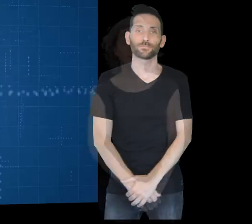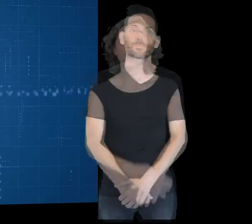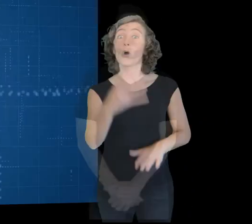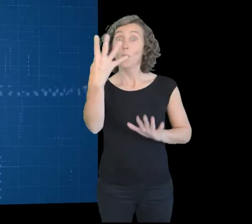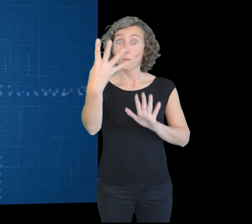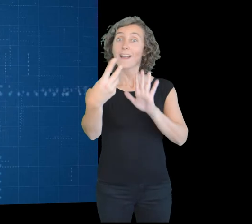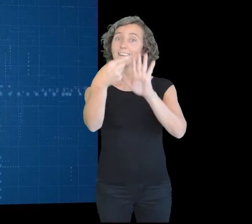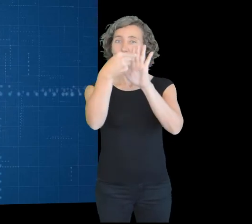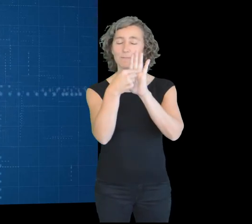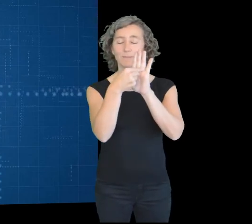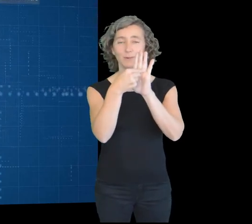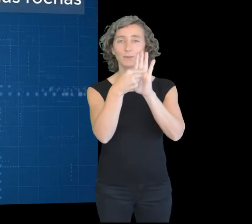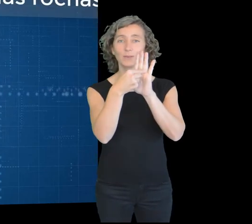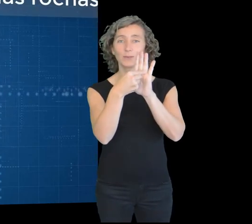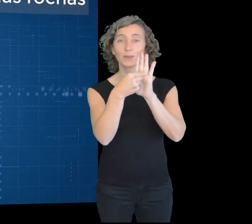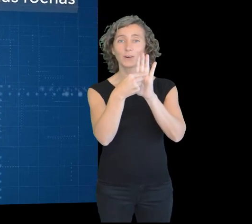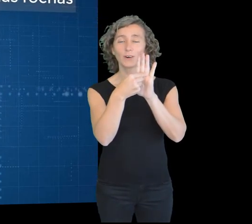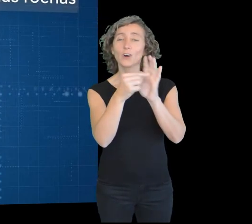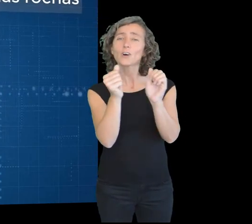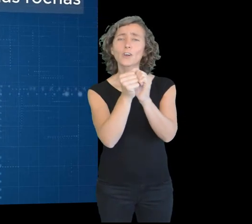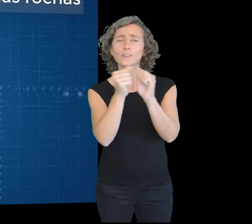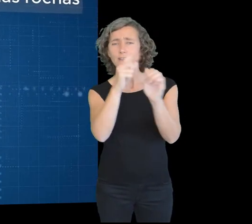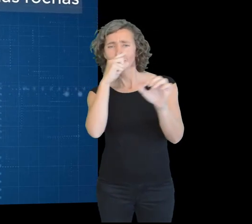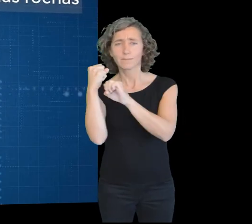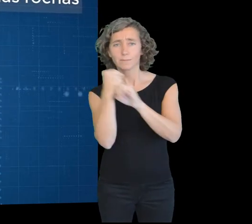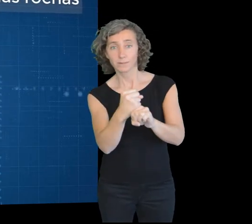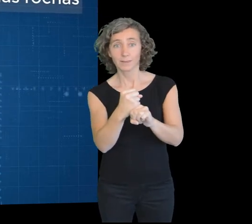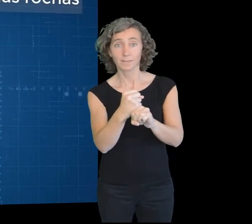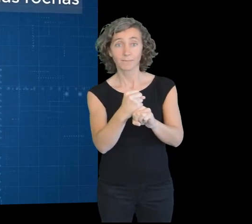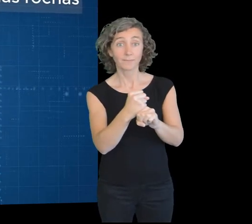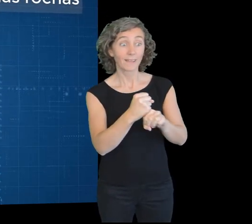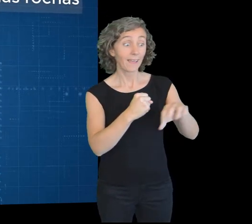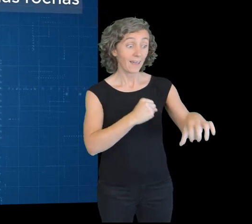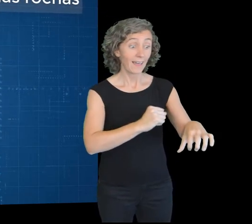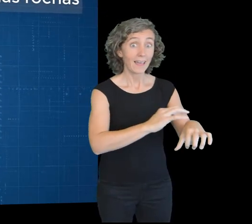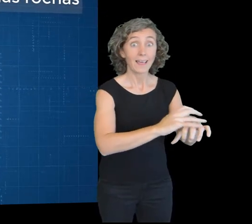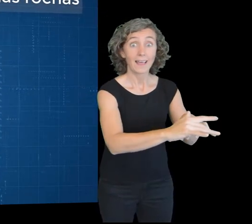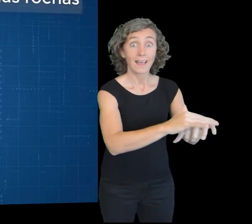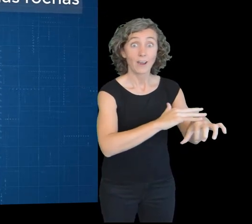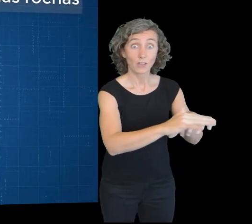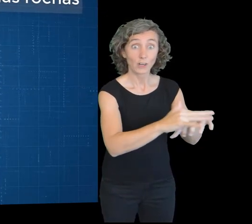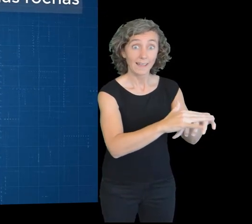Fourth point. The age of the rocks. The formation of a new lithosphere in the dorsal areas